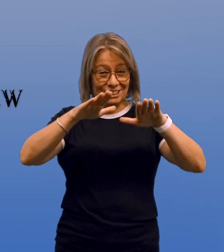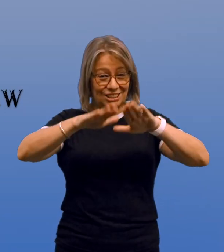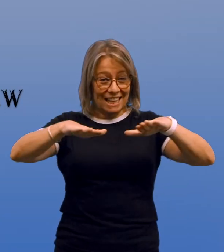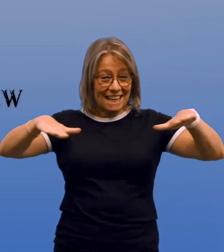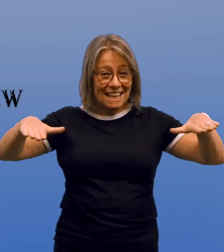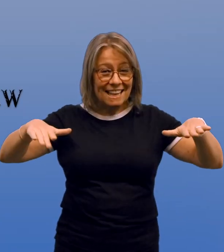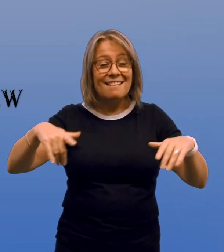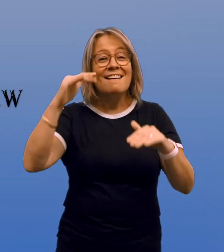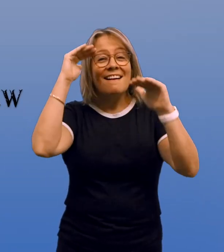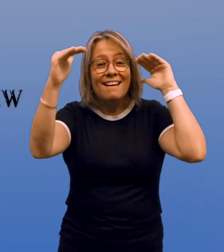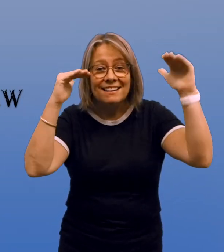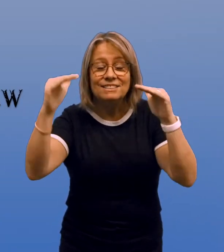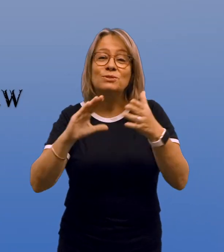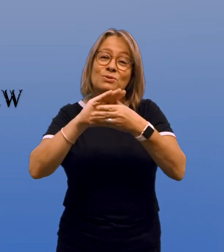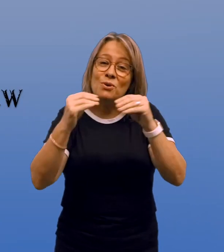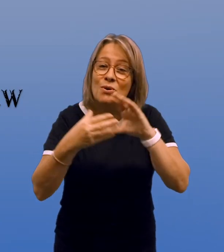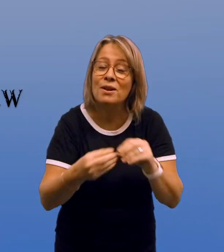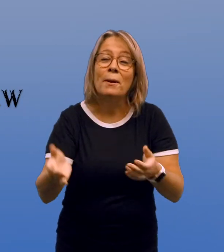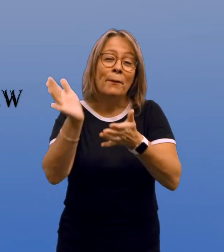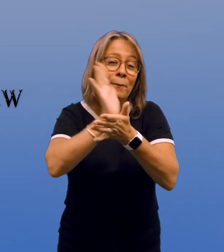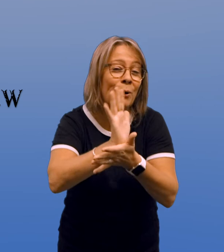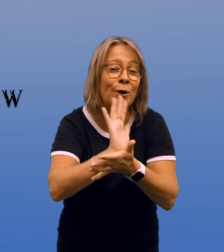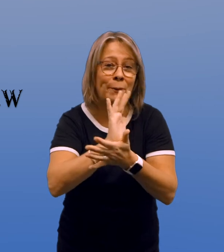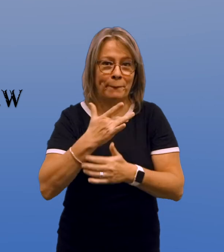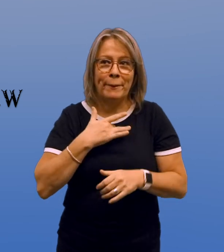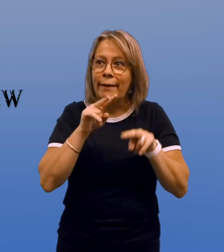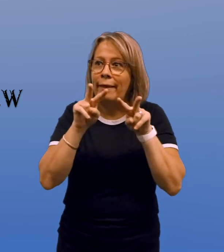When we're children, adults and stories and even movies